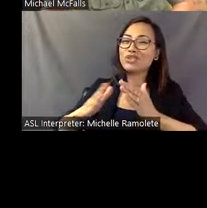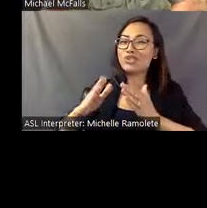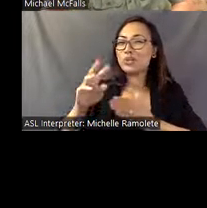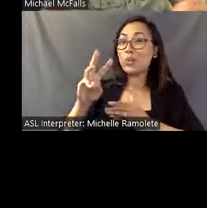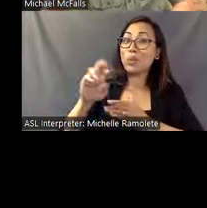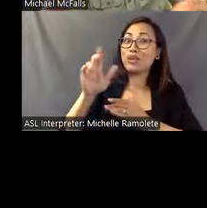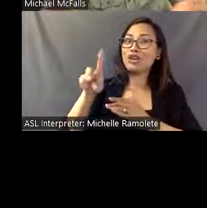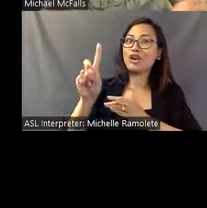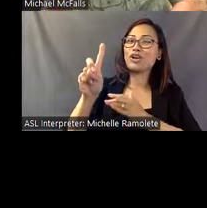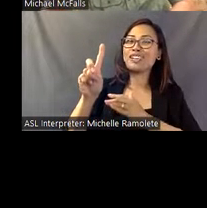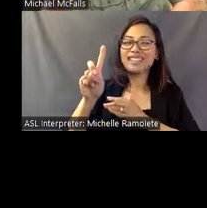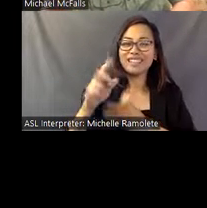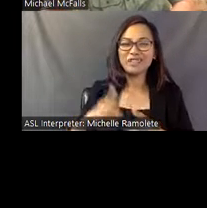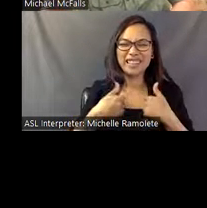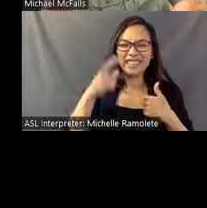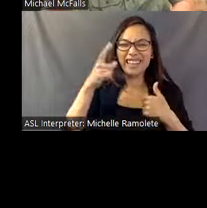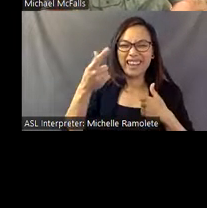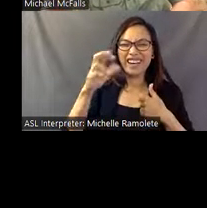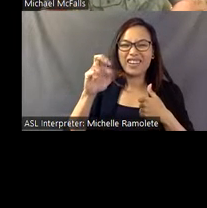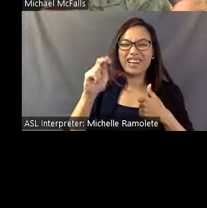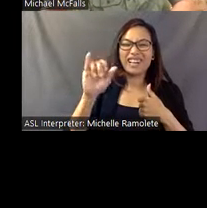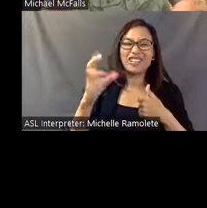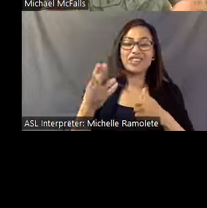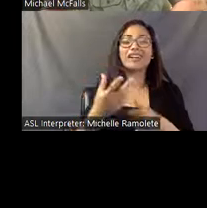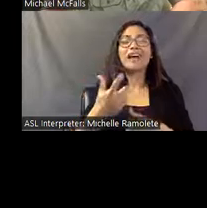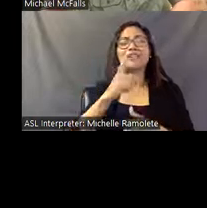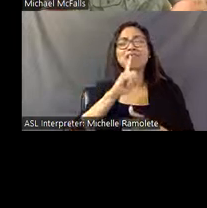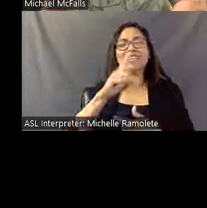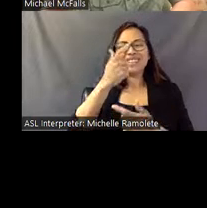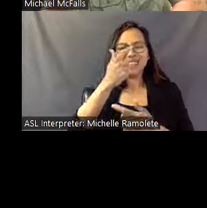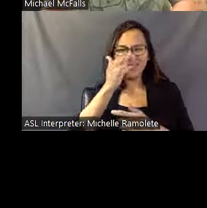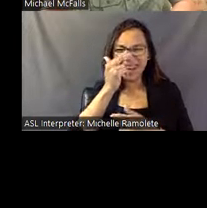The reason I'm showing you this slide is, it's kind of funny, but it's the only image